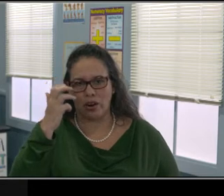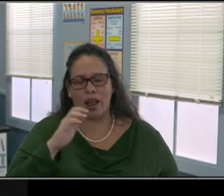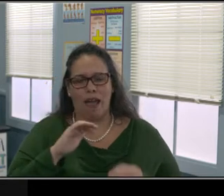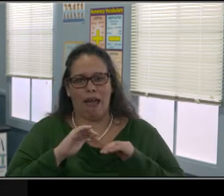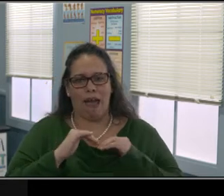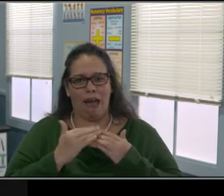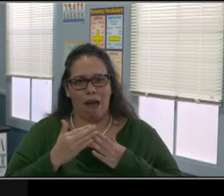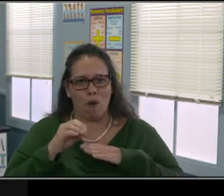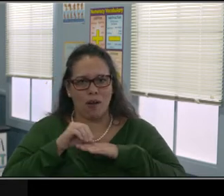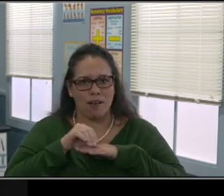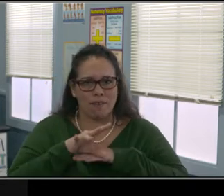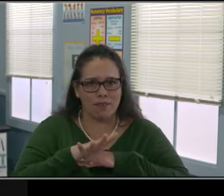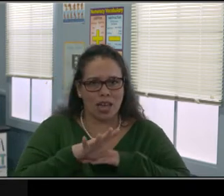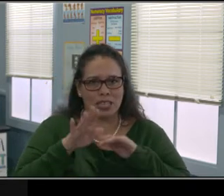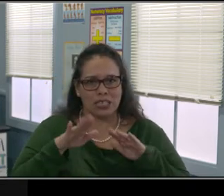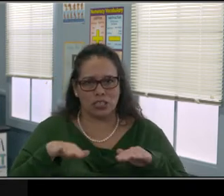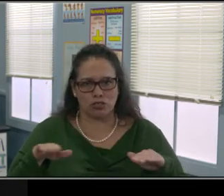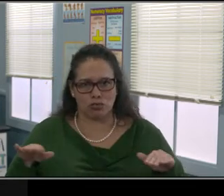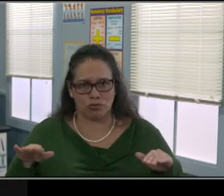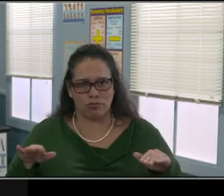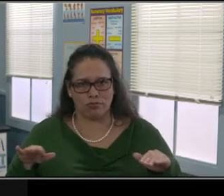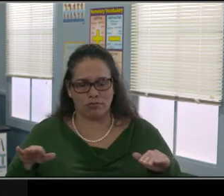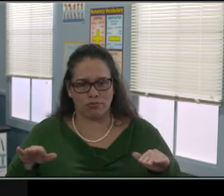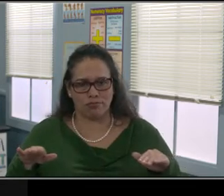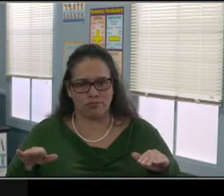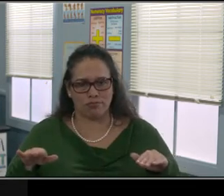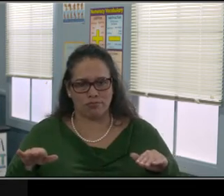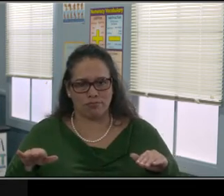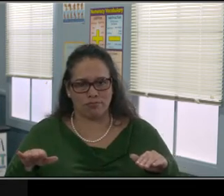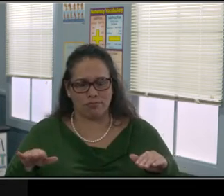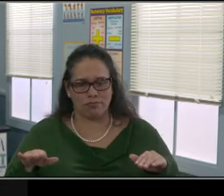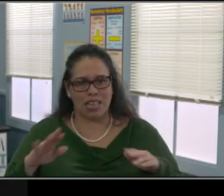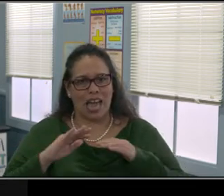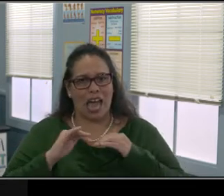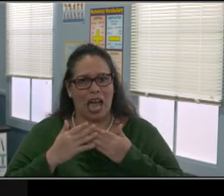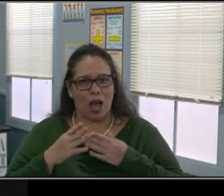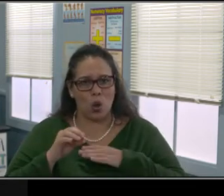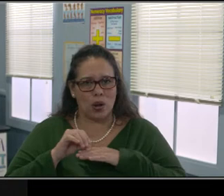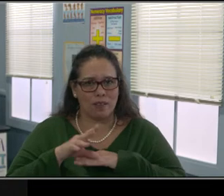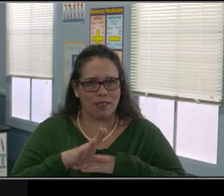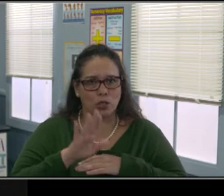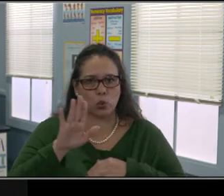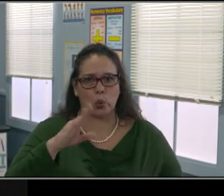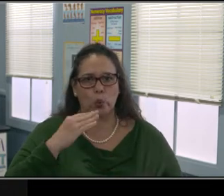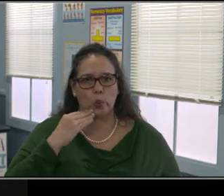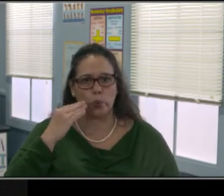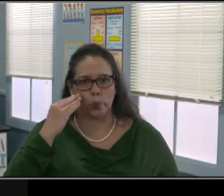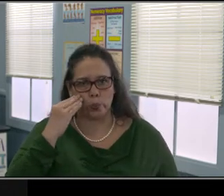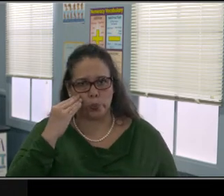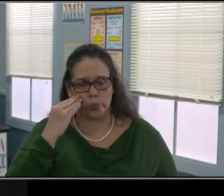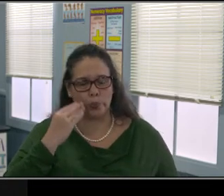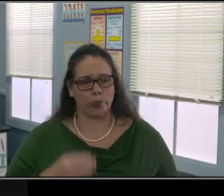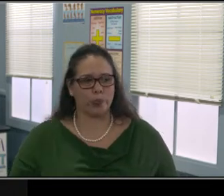Or D, to exact revenge on my child for making me mad. The correct answer is B.